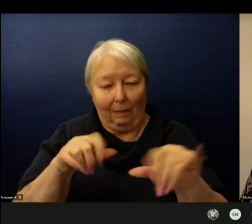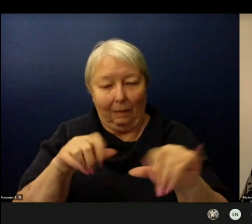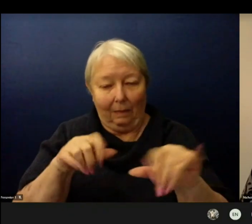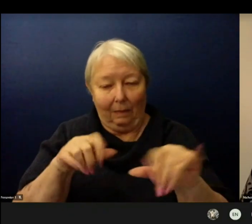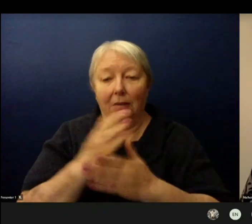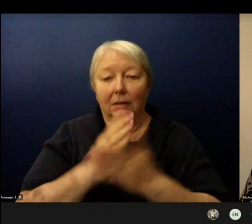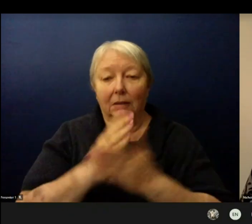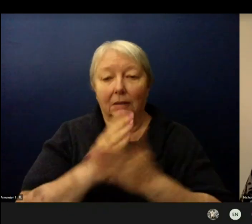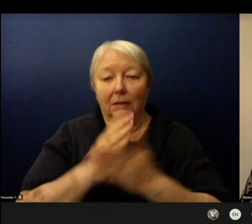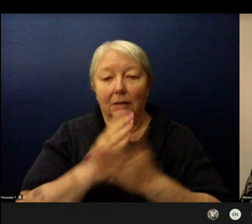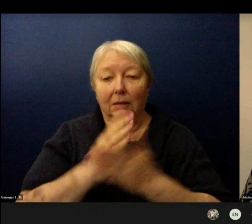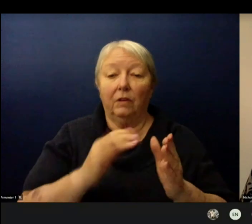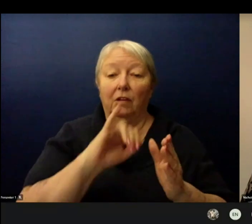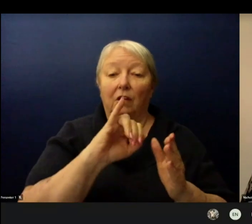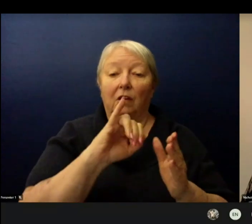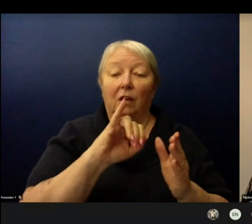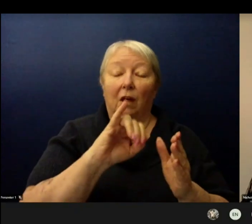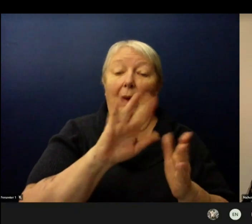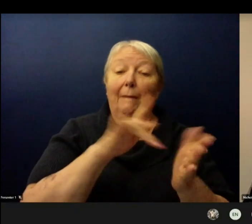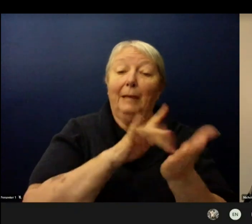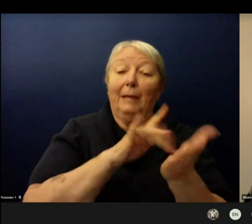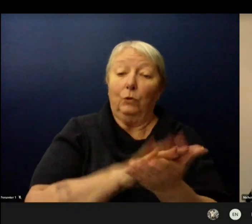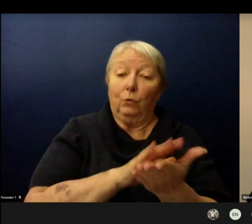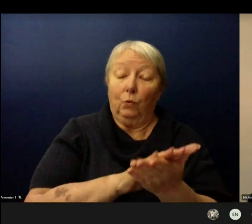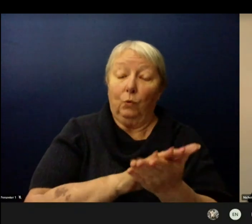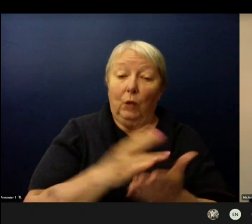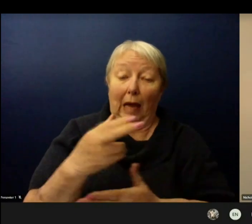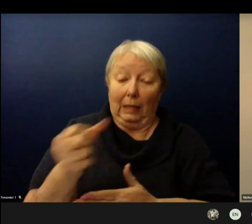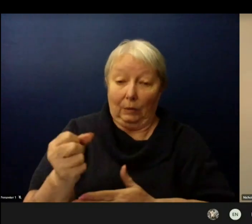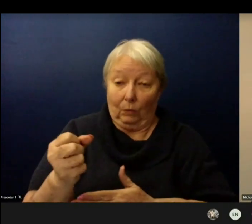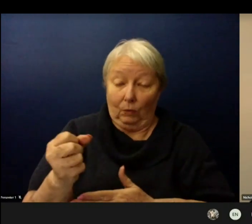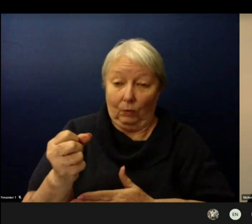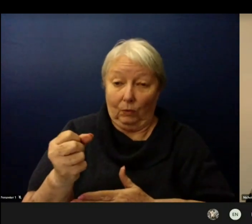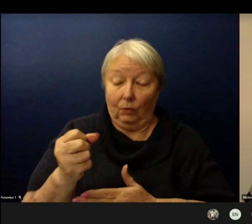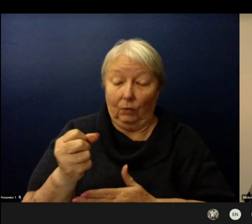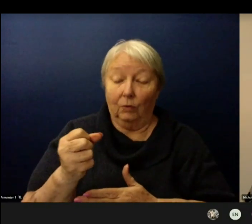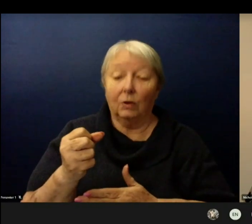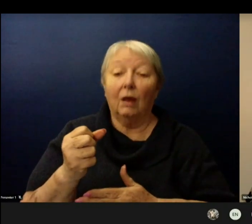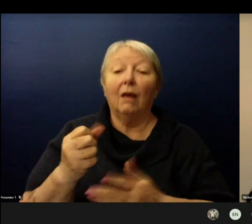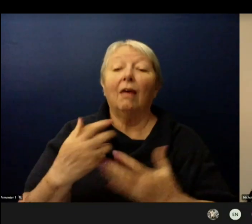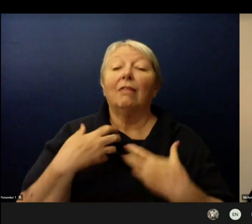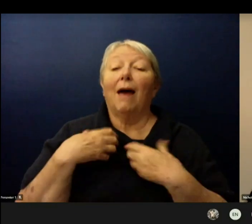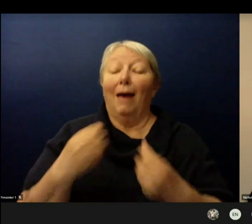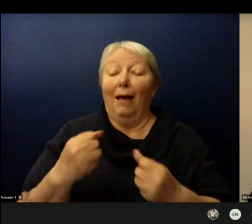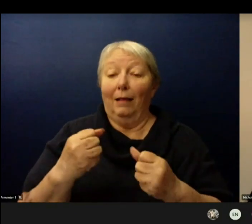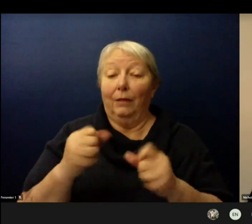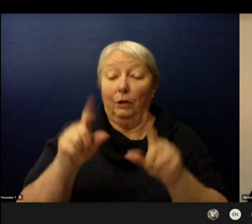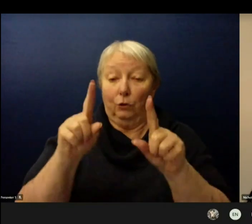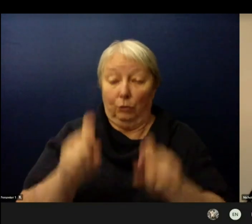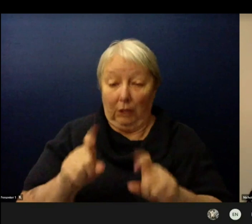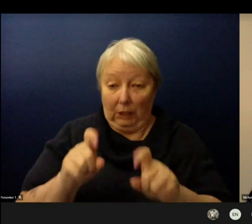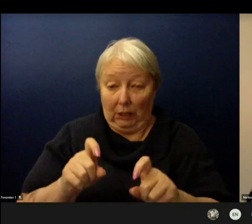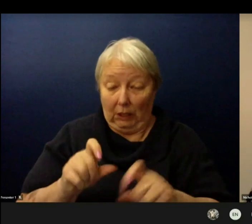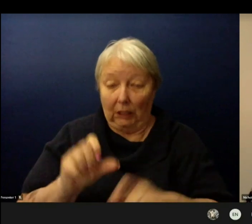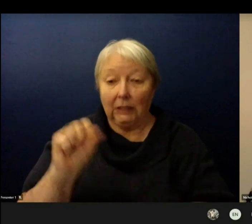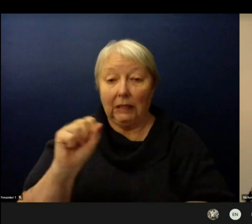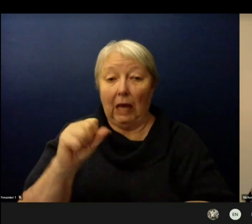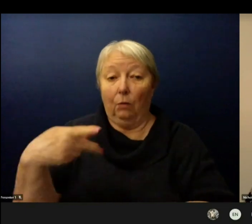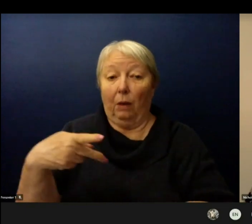So the first pertains to daily health screening or attestation. Seattle Public Schools has launched an electronic